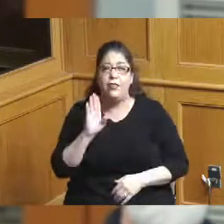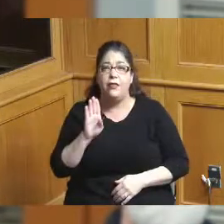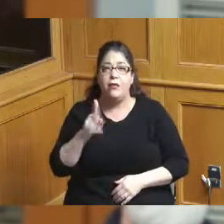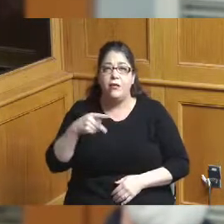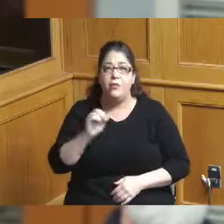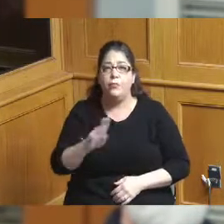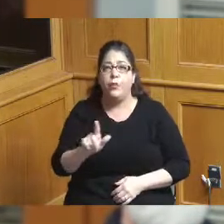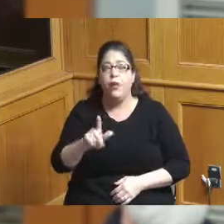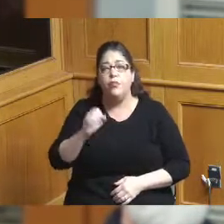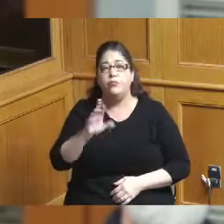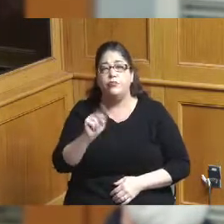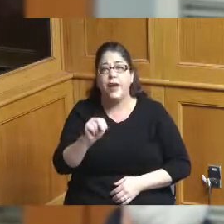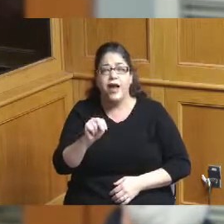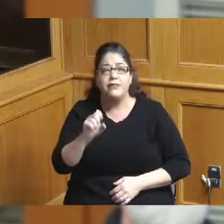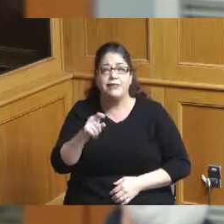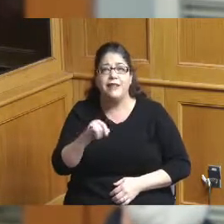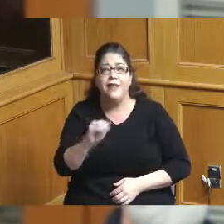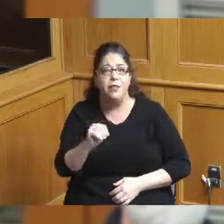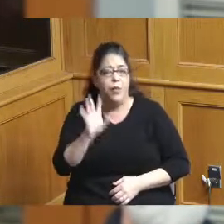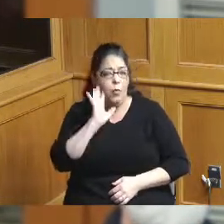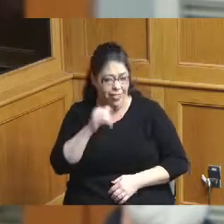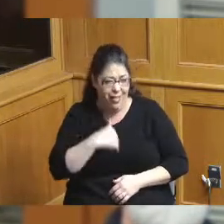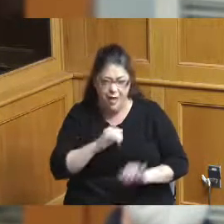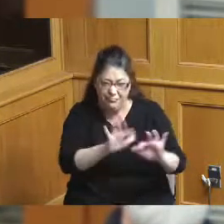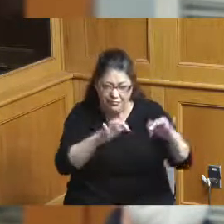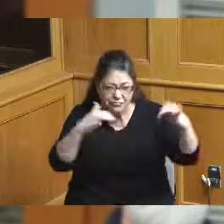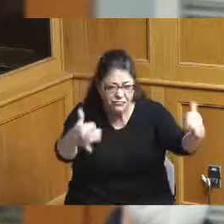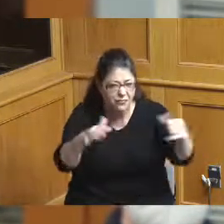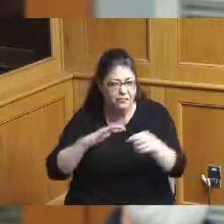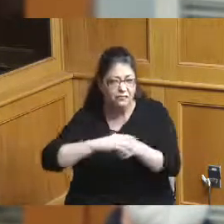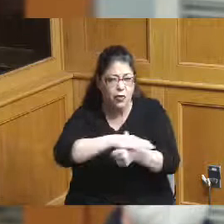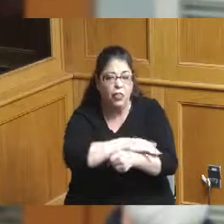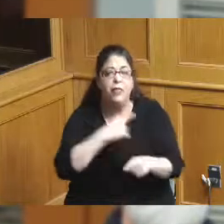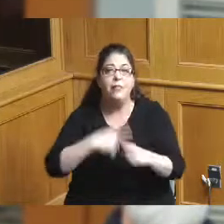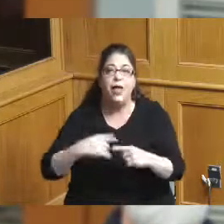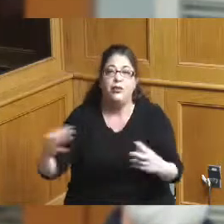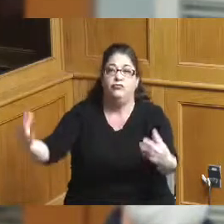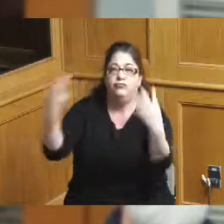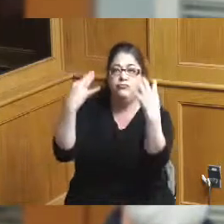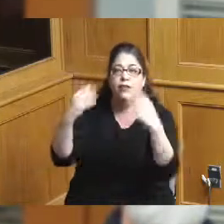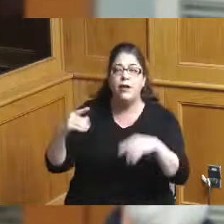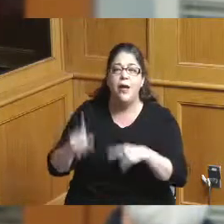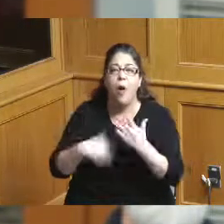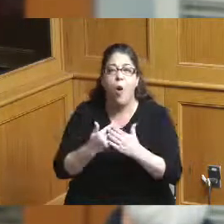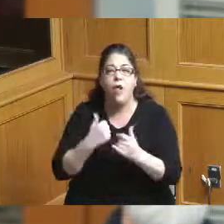multiple matches while attracting a global TV audience boosting our economy and highlighting